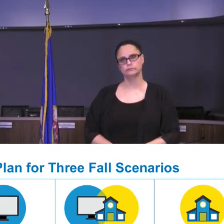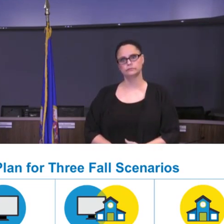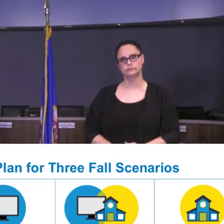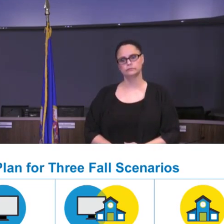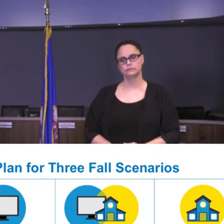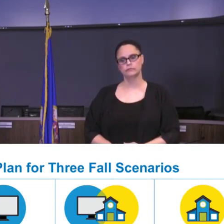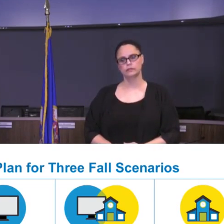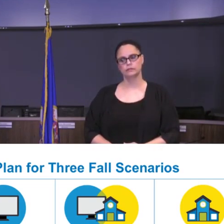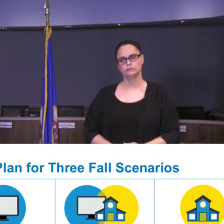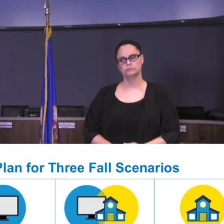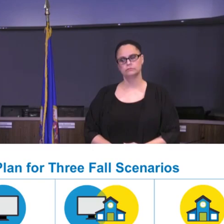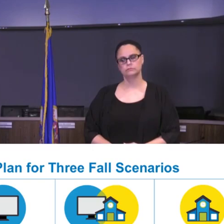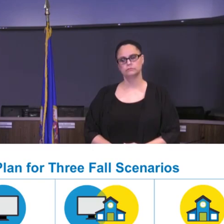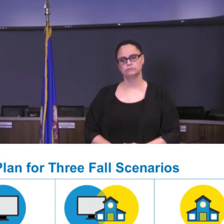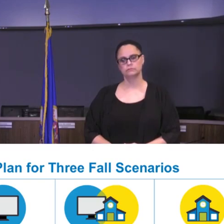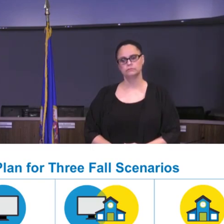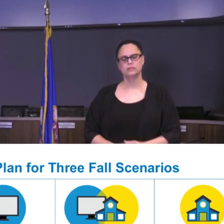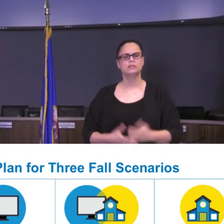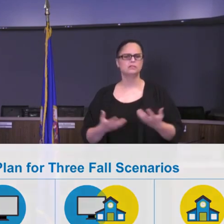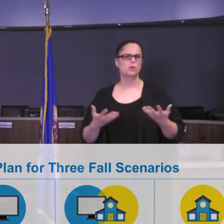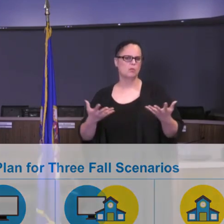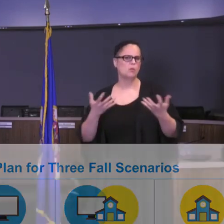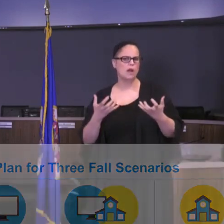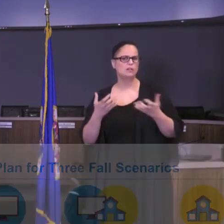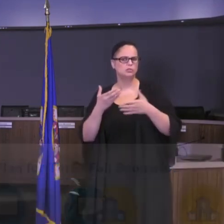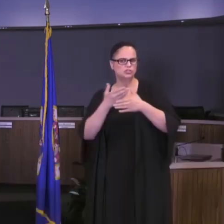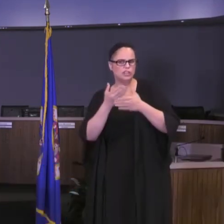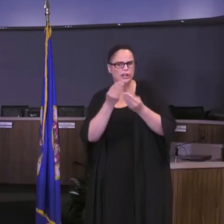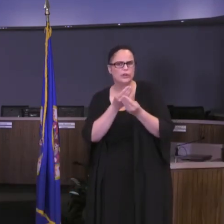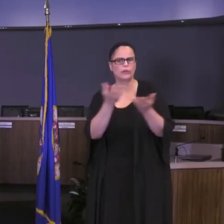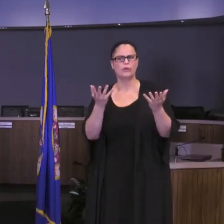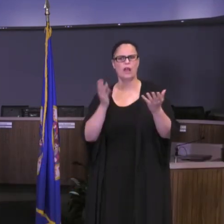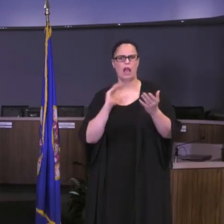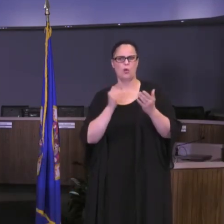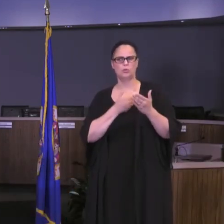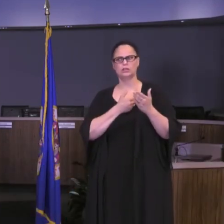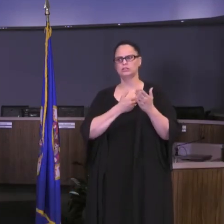So I want to share with you some of the guiding principles that we assume as we move through move through our